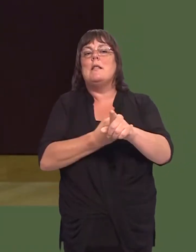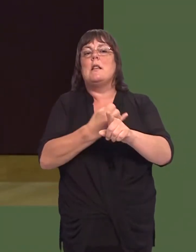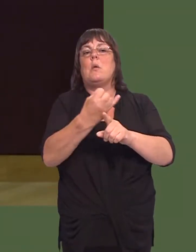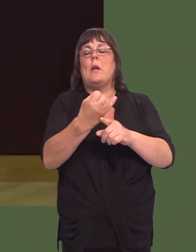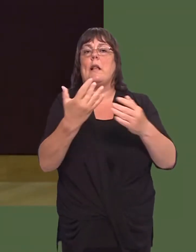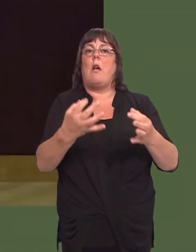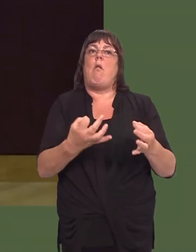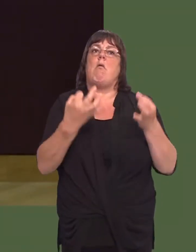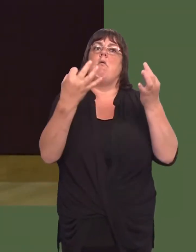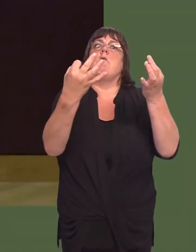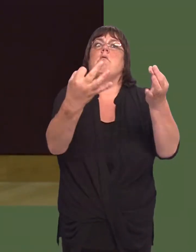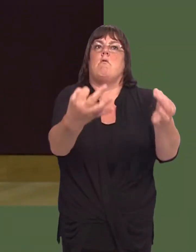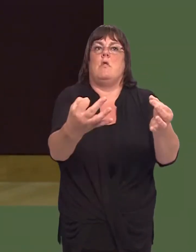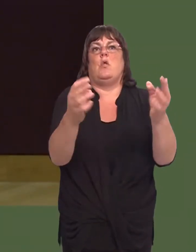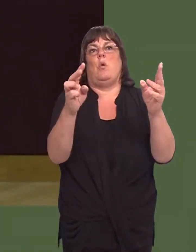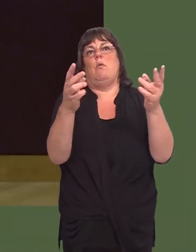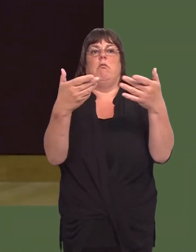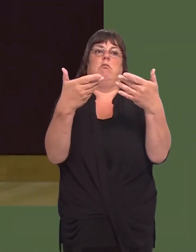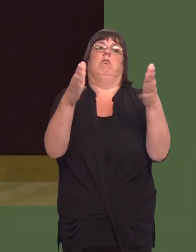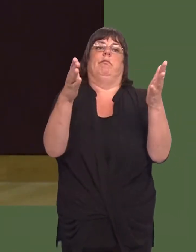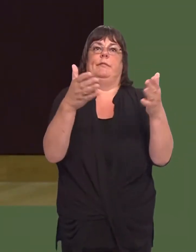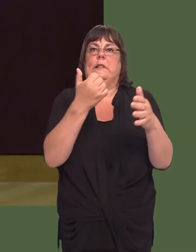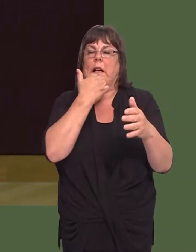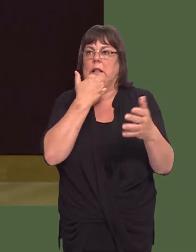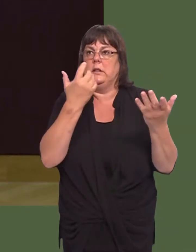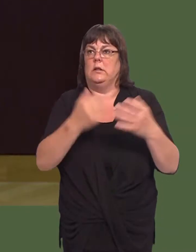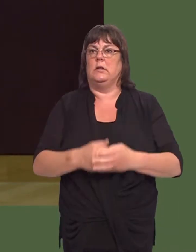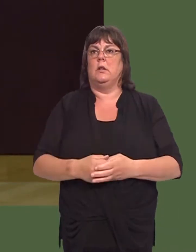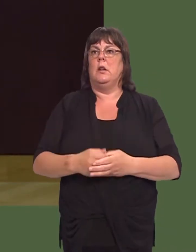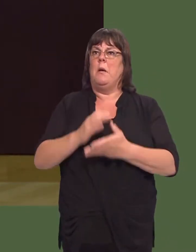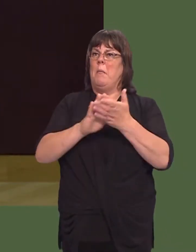Minister today has given us, I hope, an end date for the consideration of this proposal.